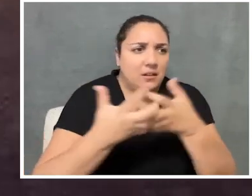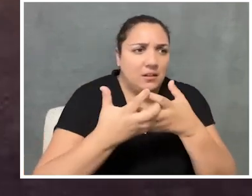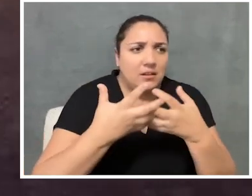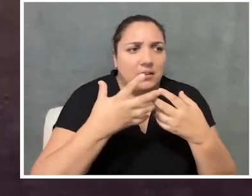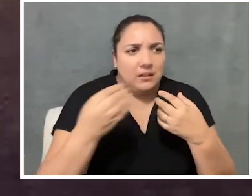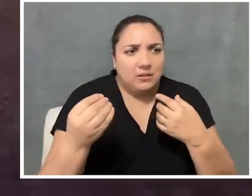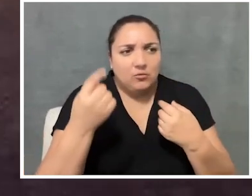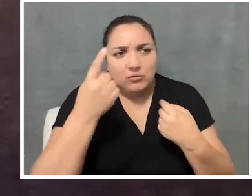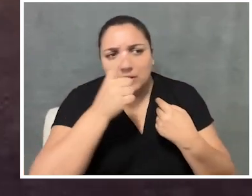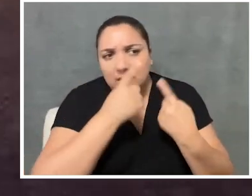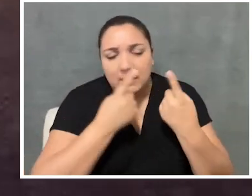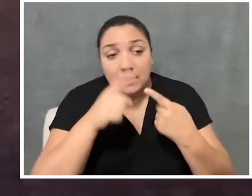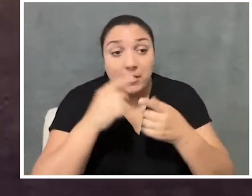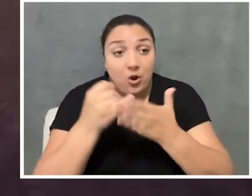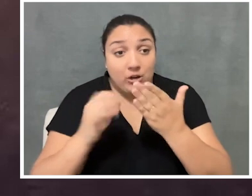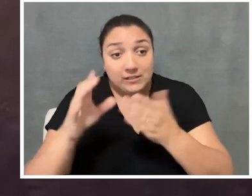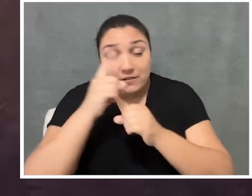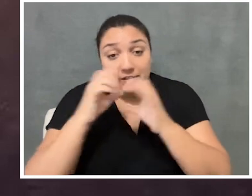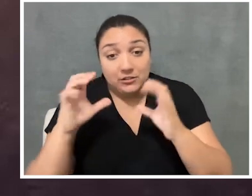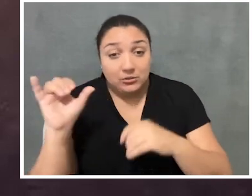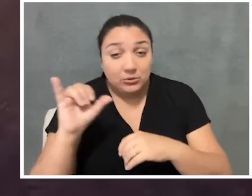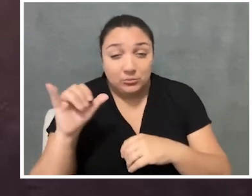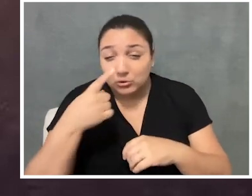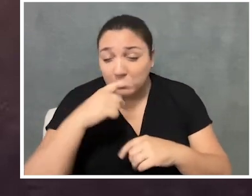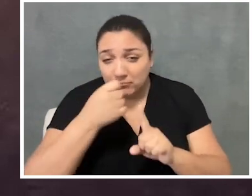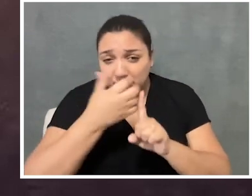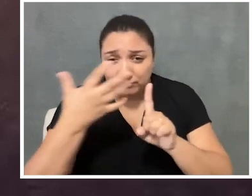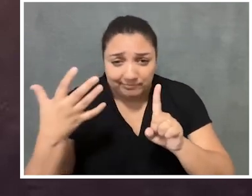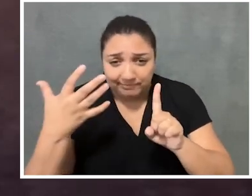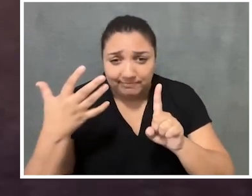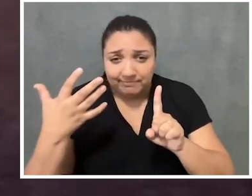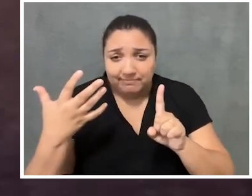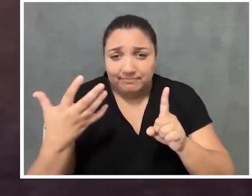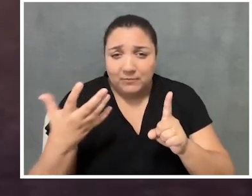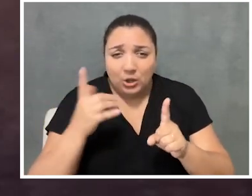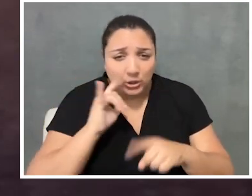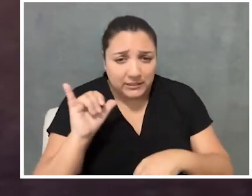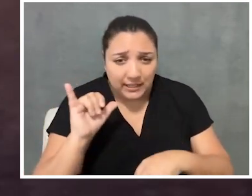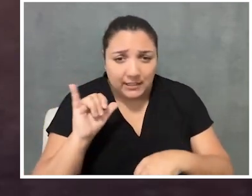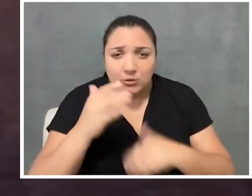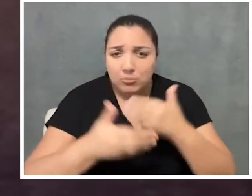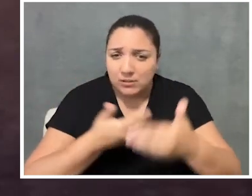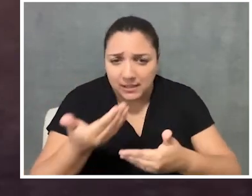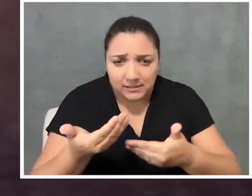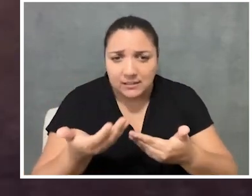as well as really thinking about the artist's vision. Talk to me about how that works